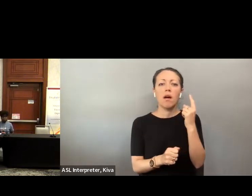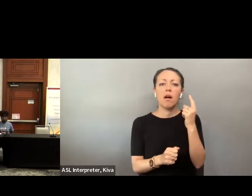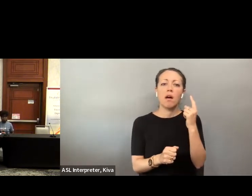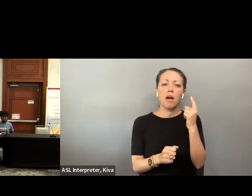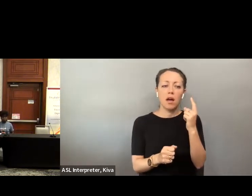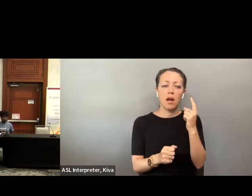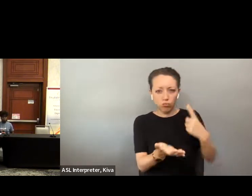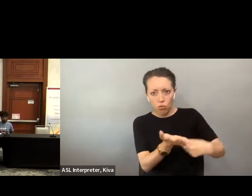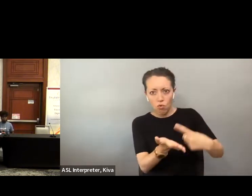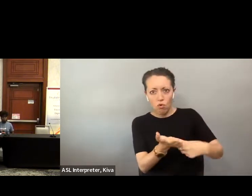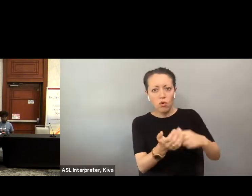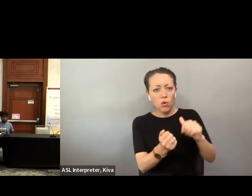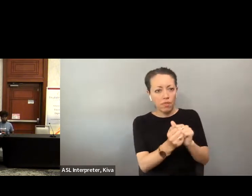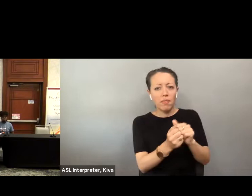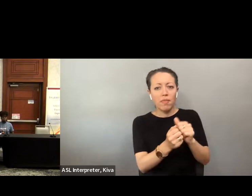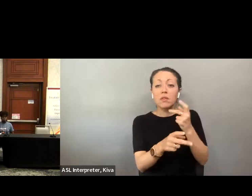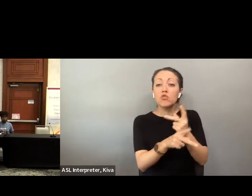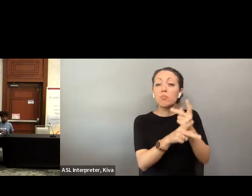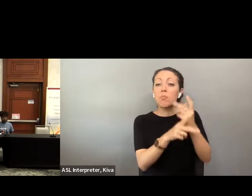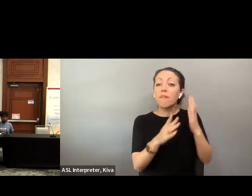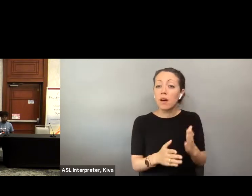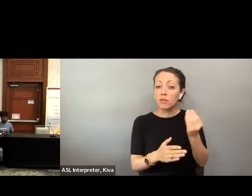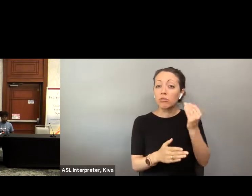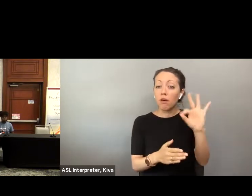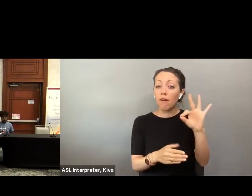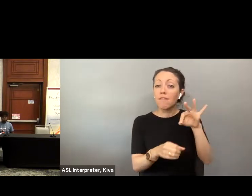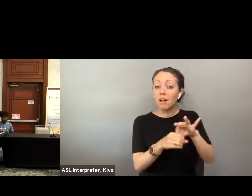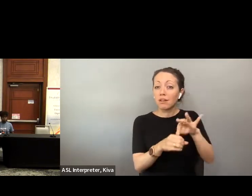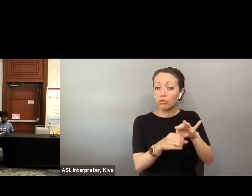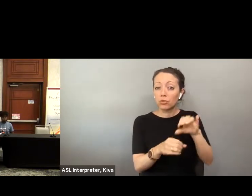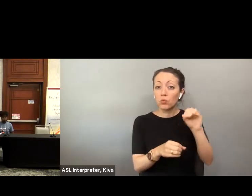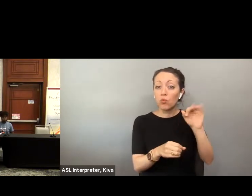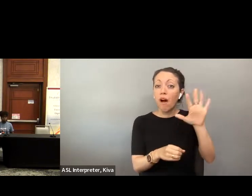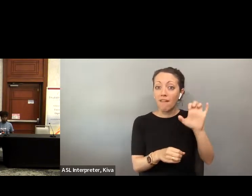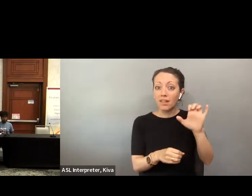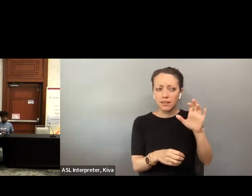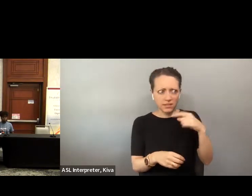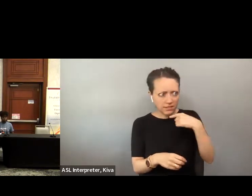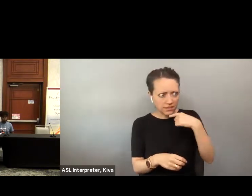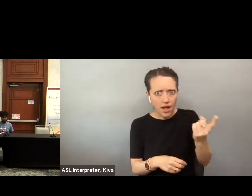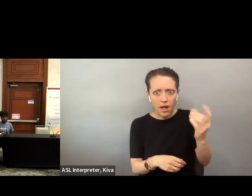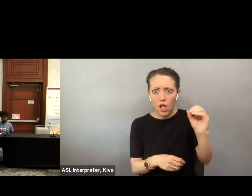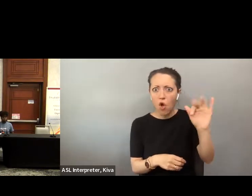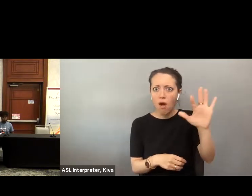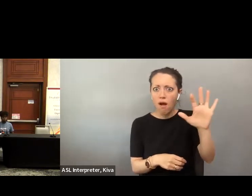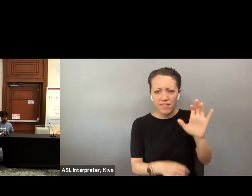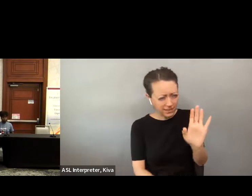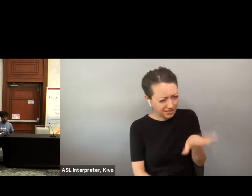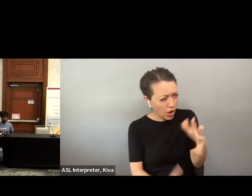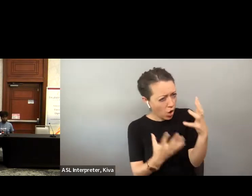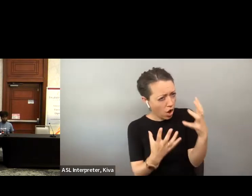In addition to that, I think it is very important that all consumers speak to their supervisor If we want them to do what we feel is needed. In addition to that I think it's very important that all consumers speak to their supervisor elections, offices to indicate they want accessible voting.